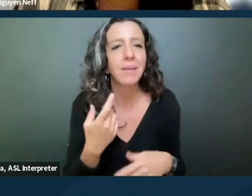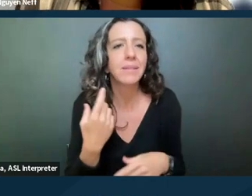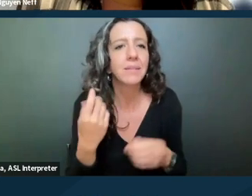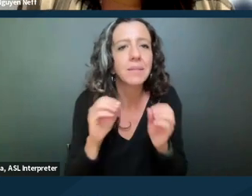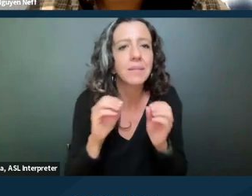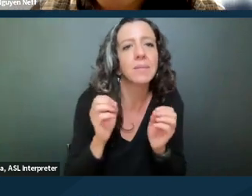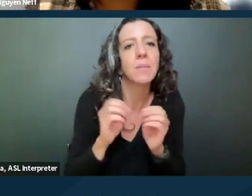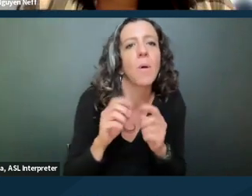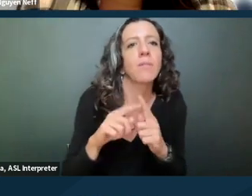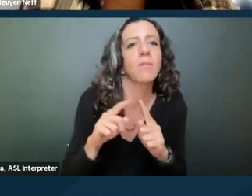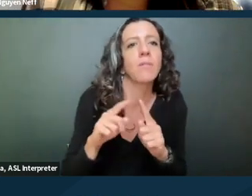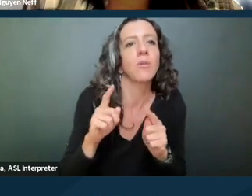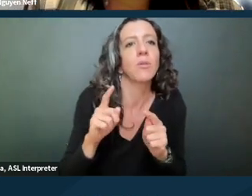Although again, that's not necessary.